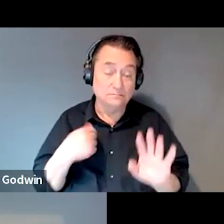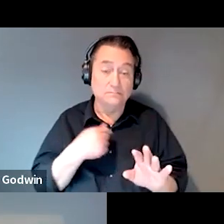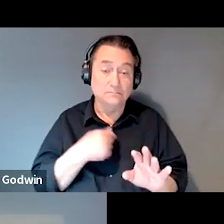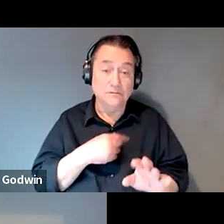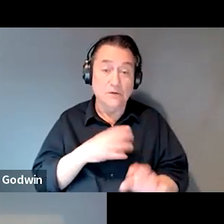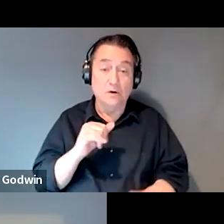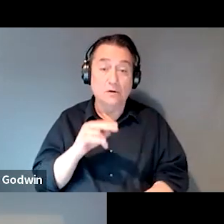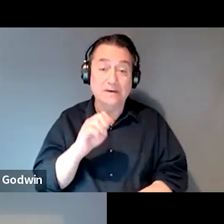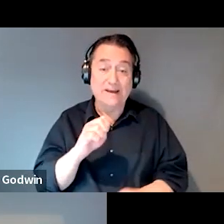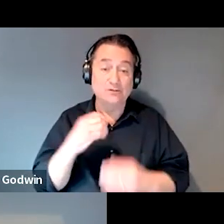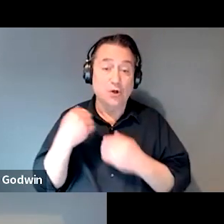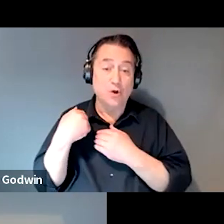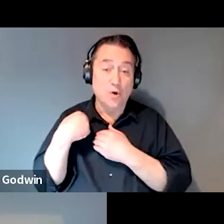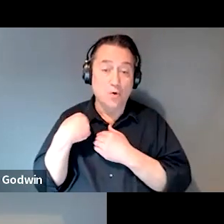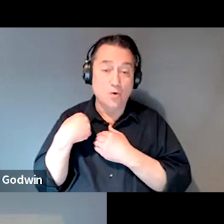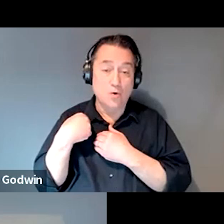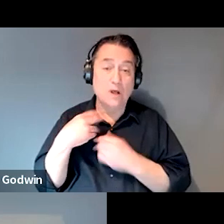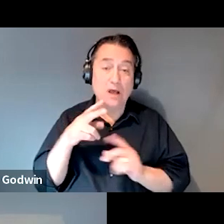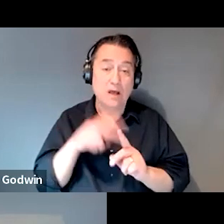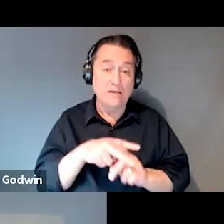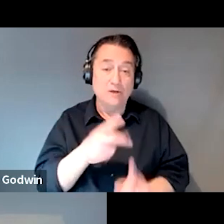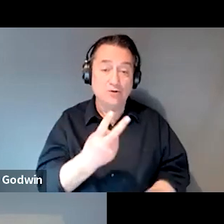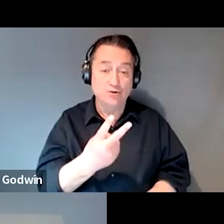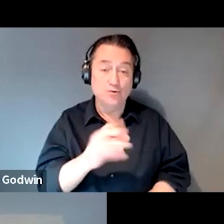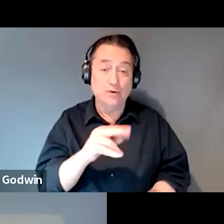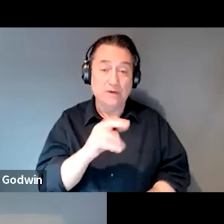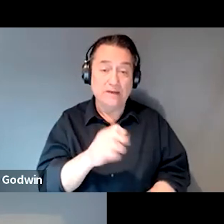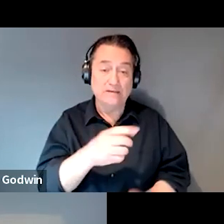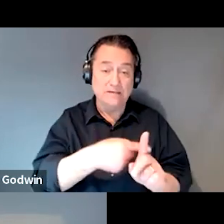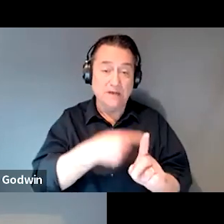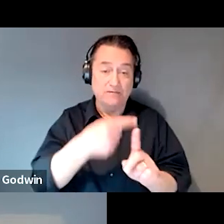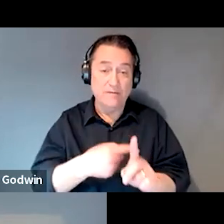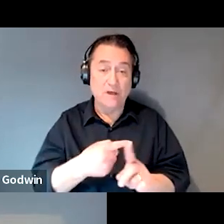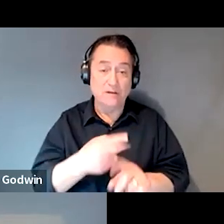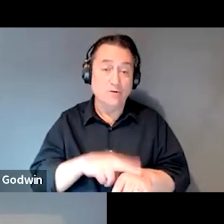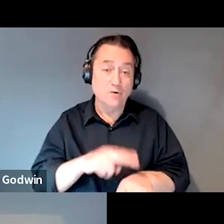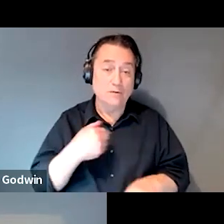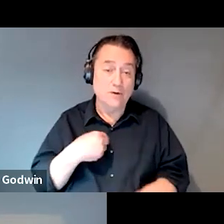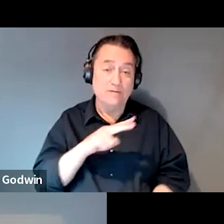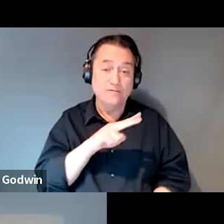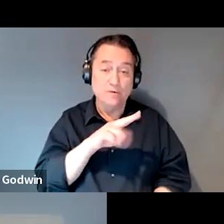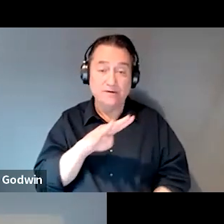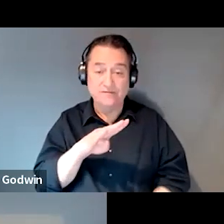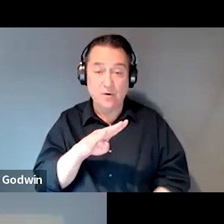I typically assign two cases a month. So you would have 24 for a calendar year,